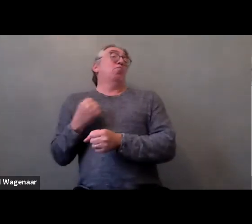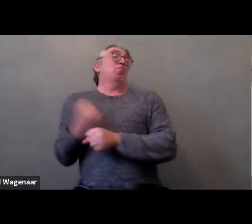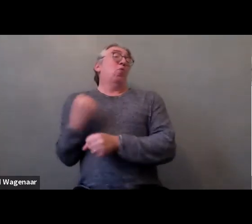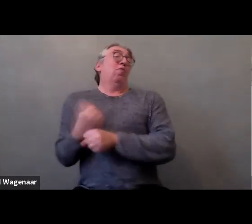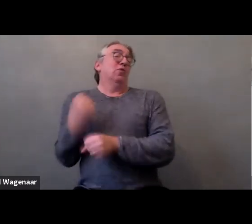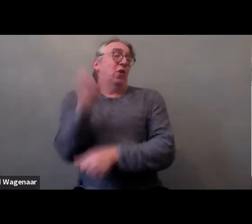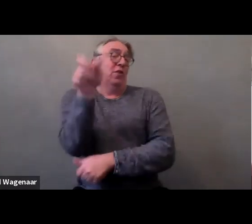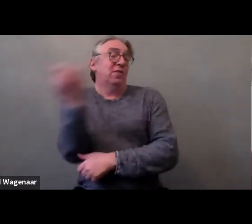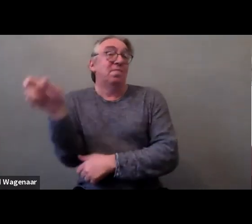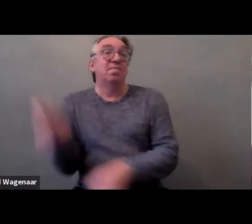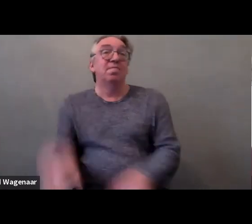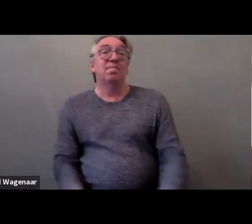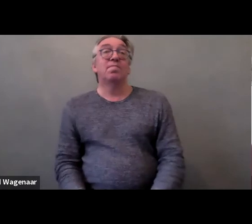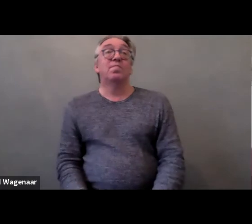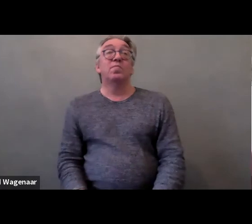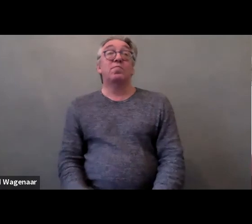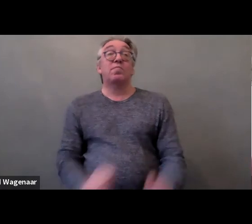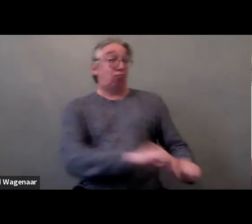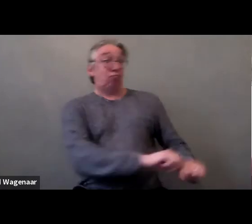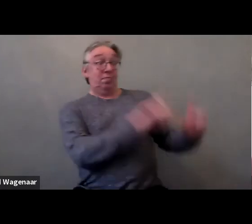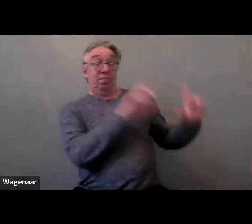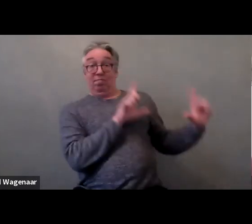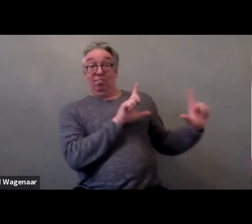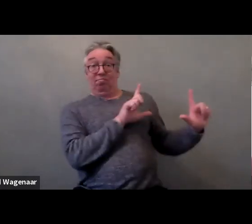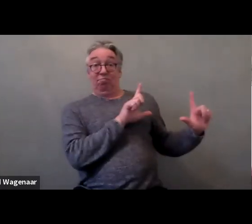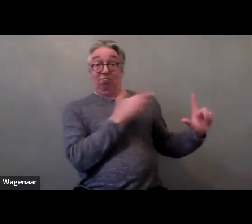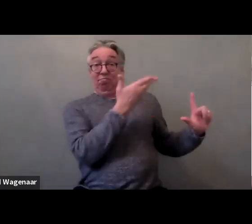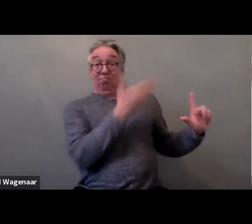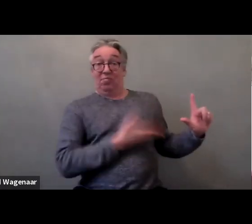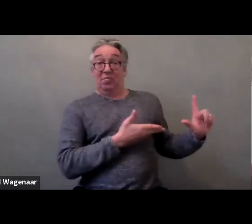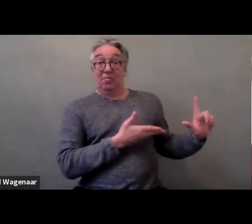This is again one of those case studies where... yeah, that's fine too.